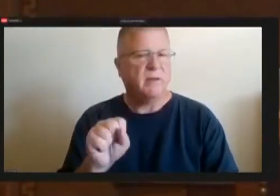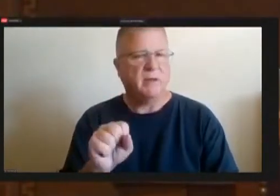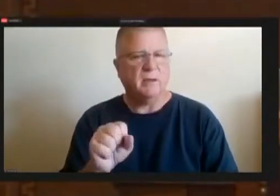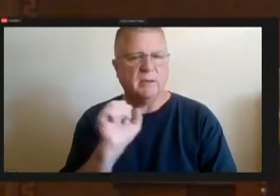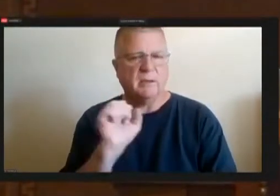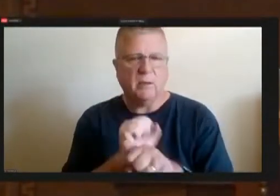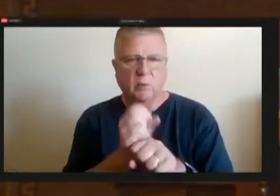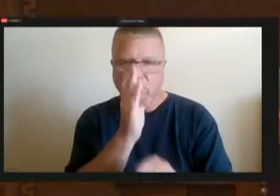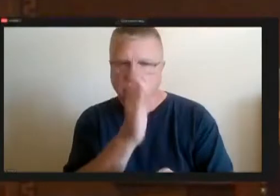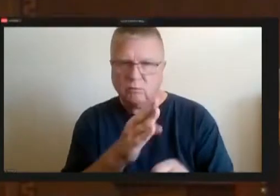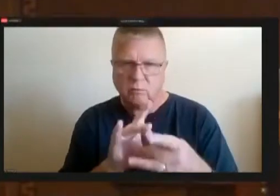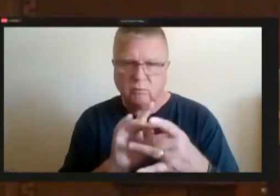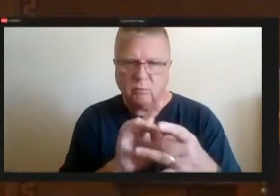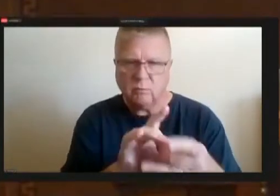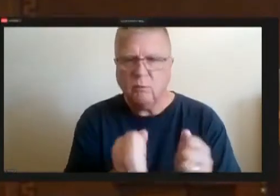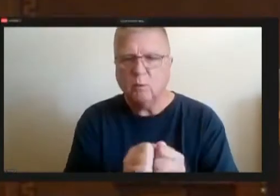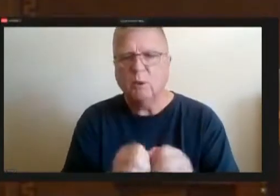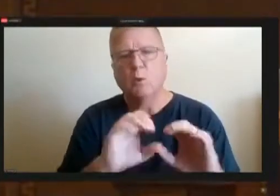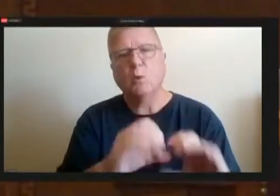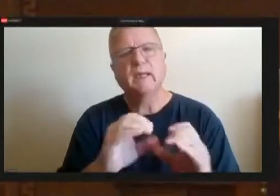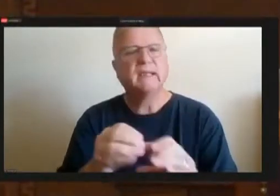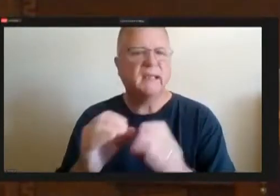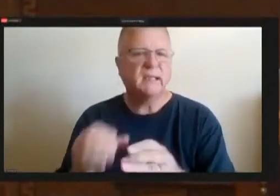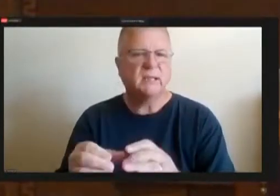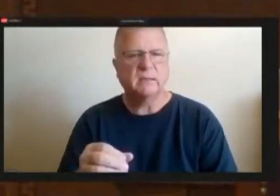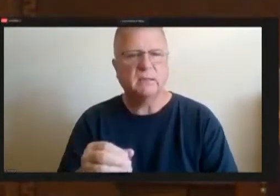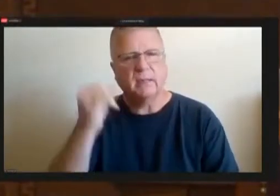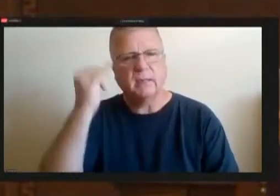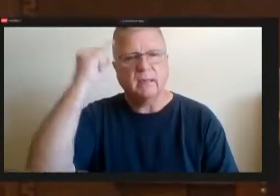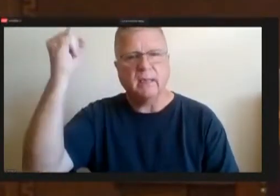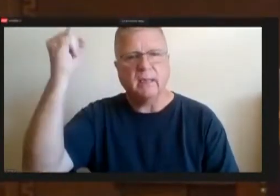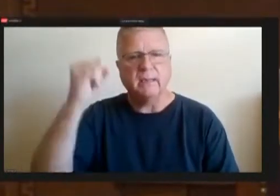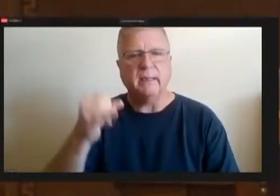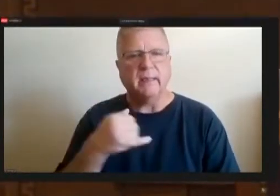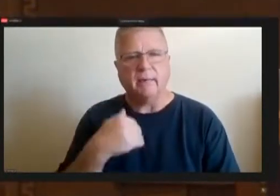was to have three of them that had three different levels especially station